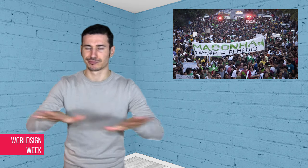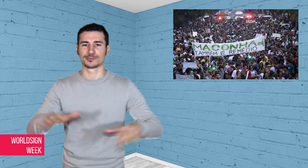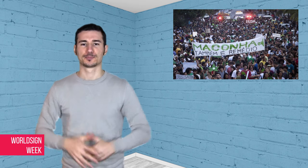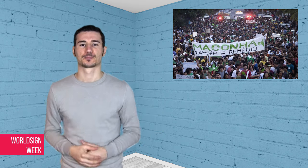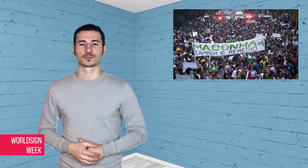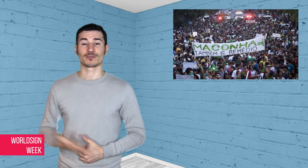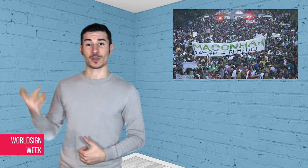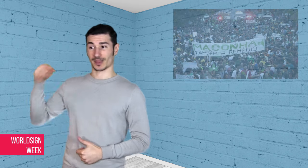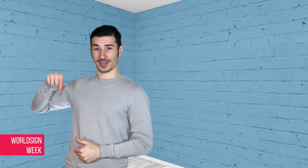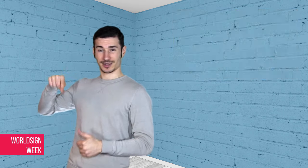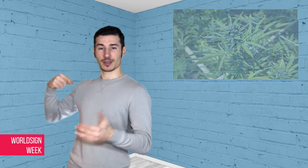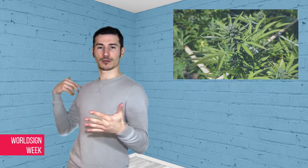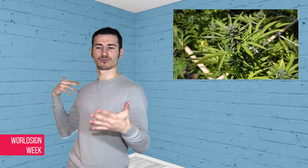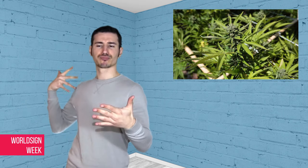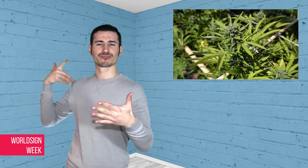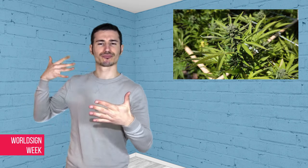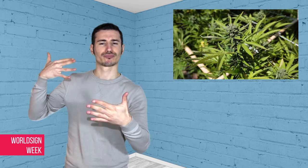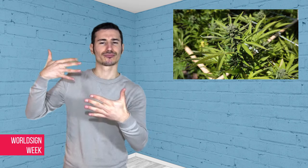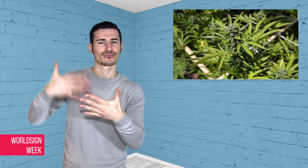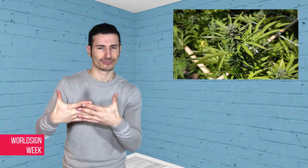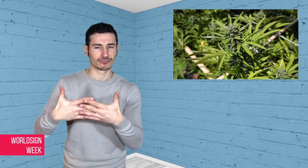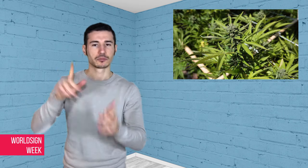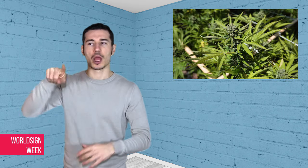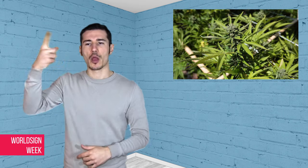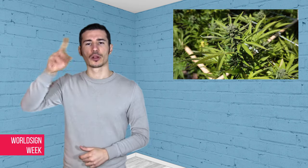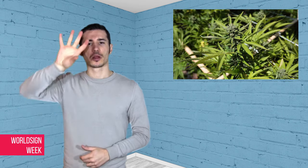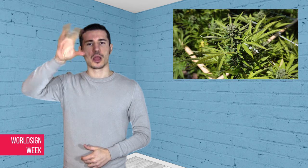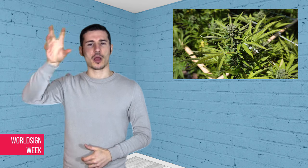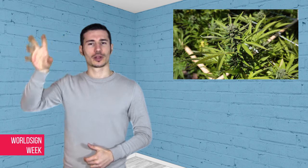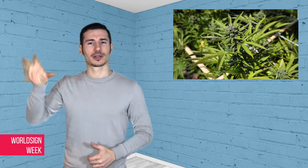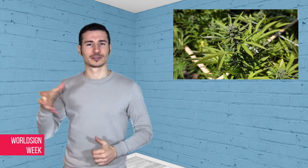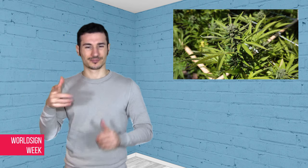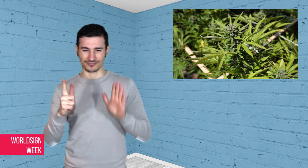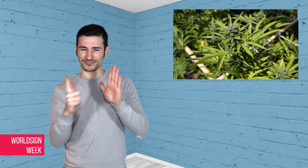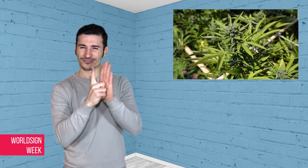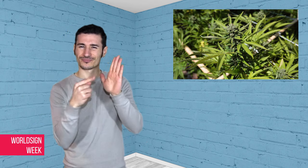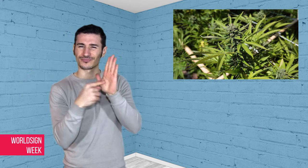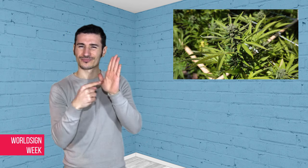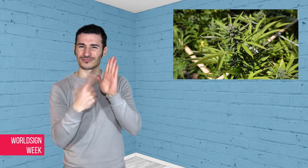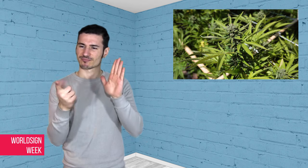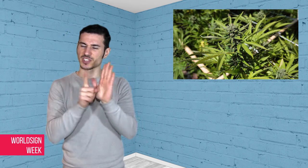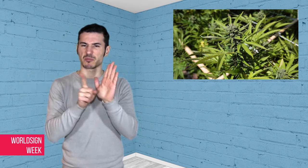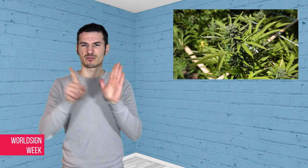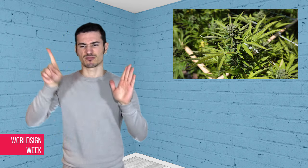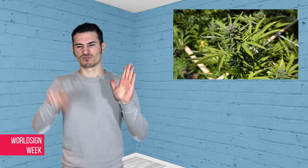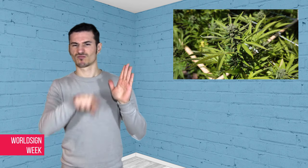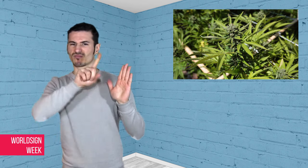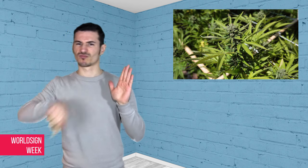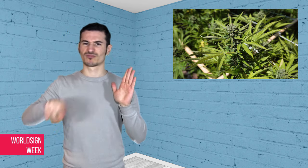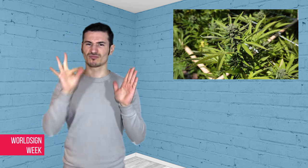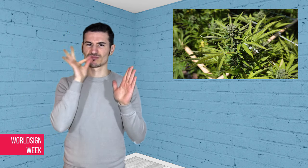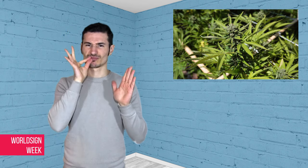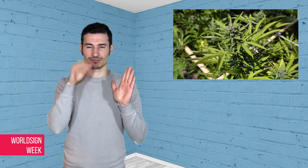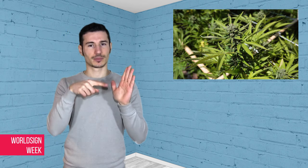cannabis. Since then, other countries have decriminalized possession of small